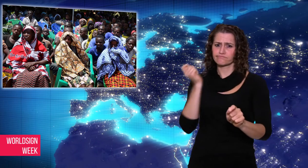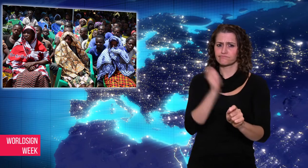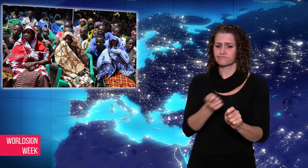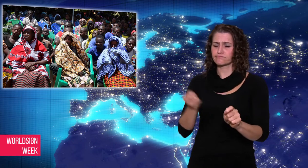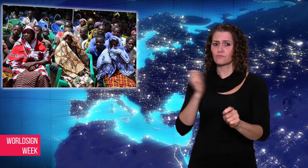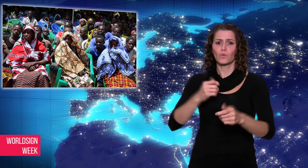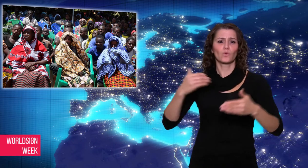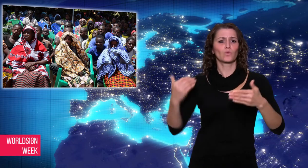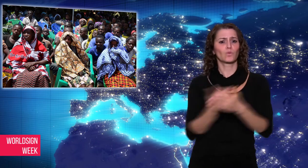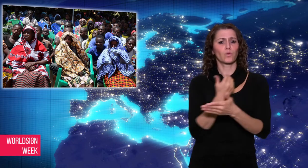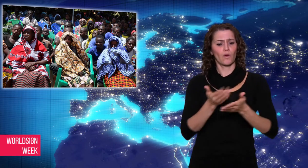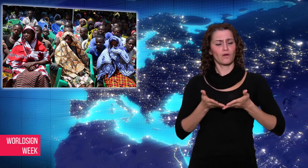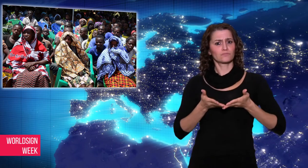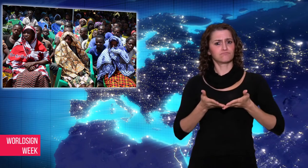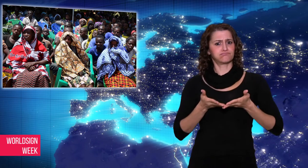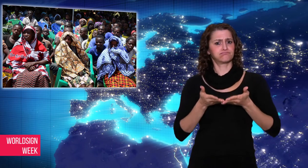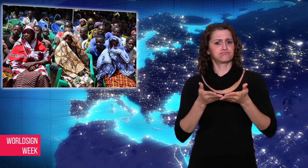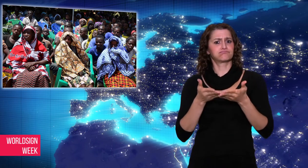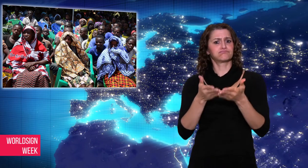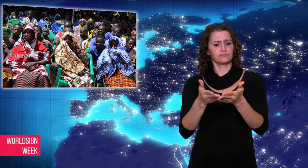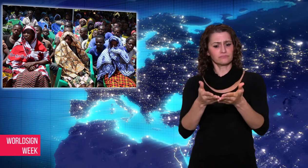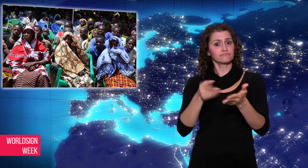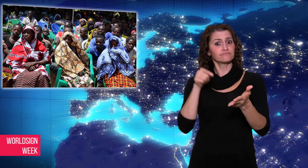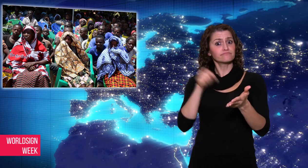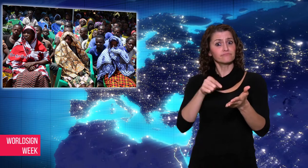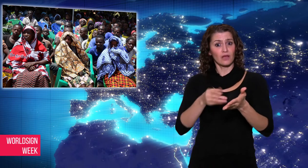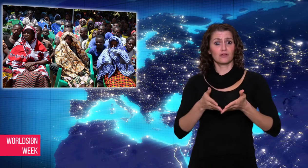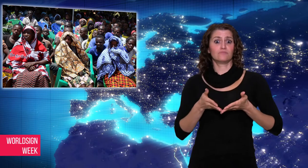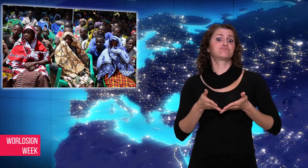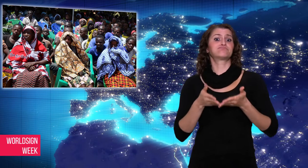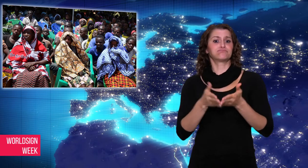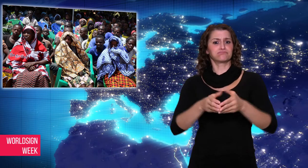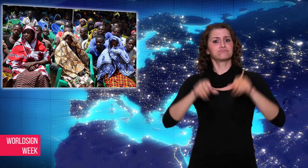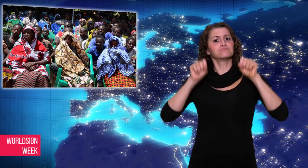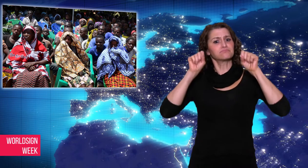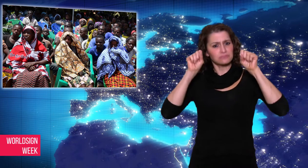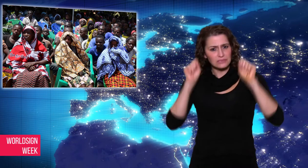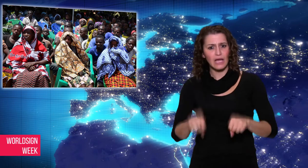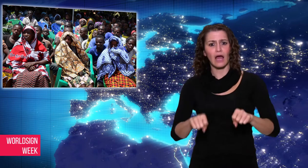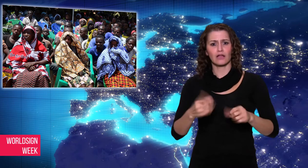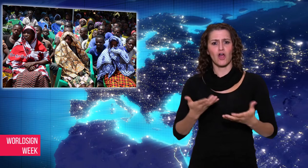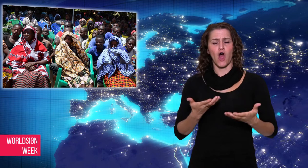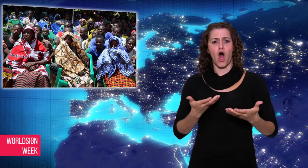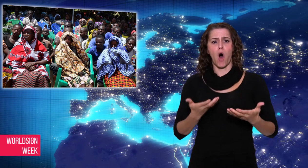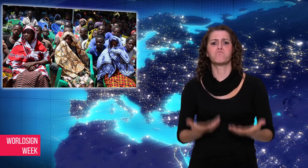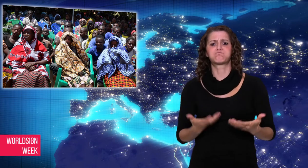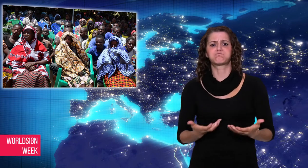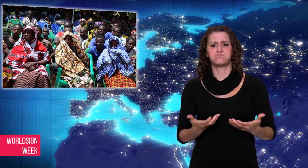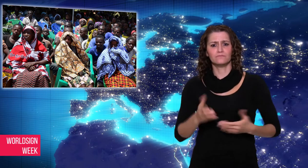with capacity to carry 50 tons